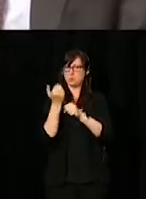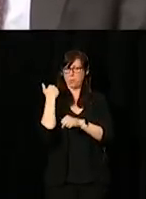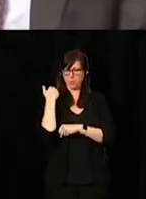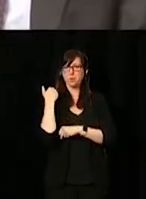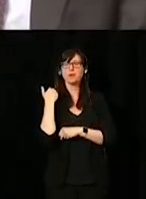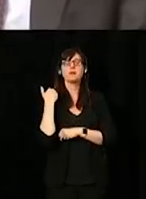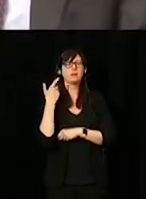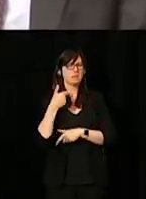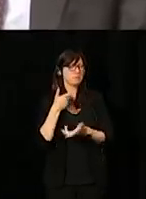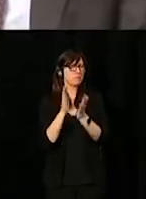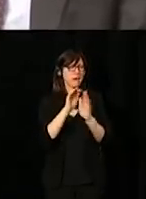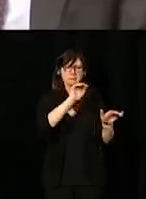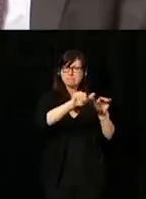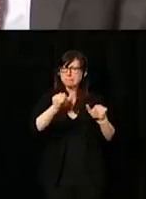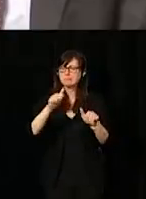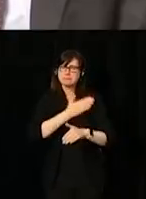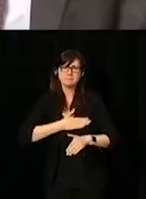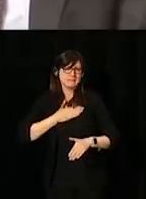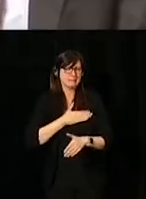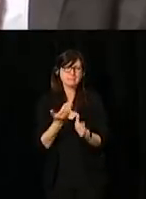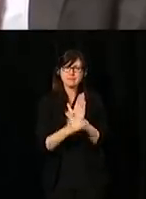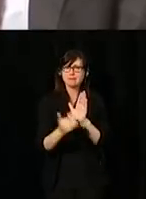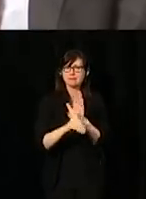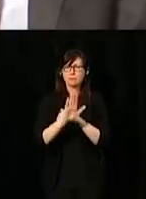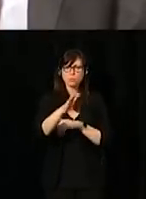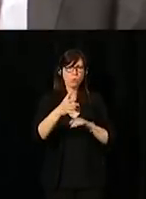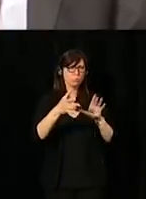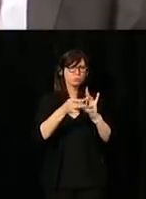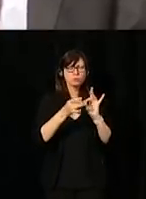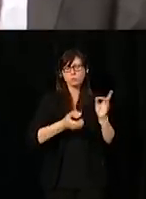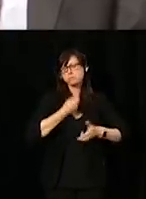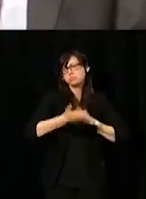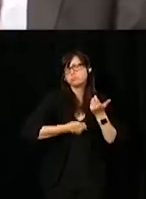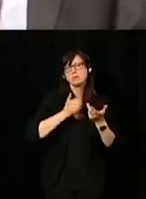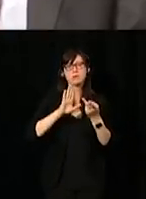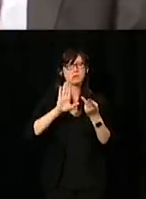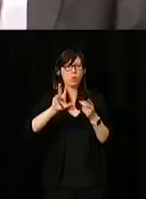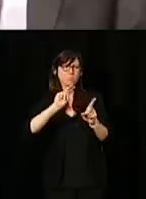I have called on you repeatedly to share your stories, your lived experience,